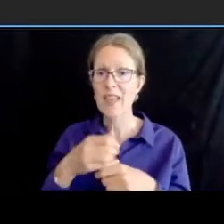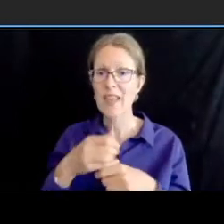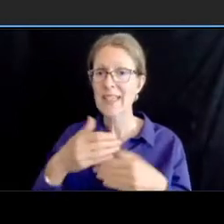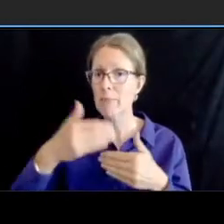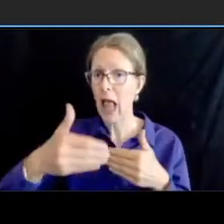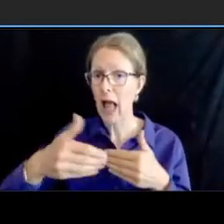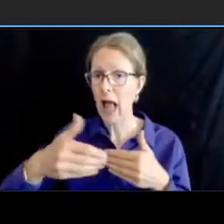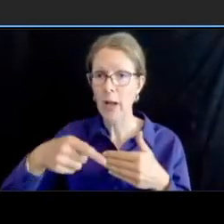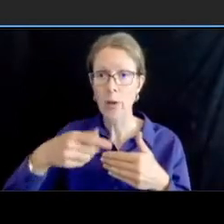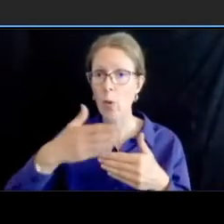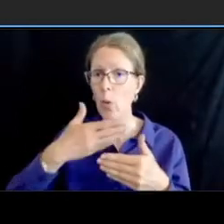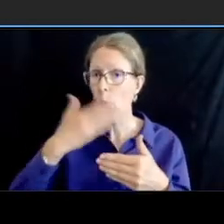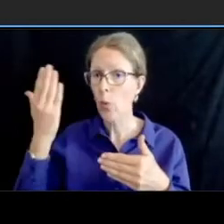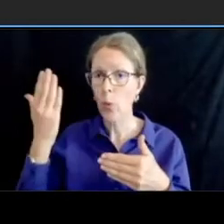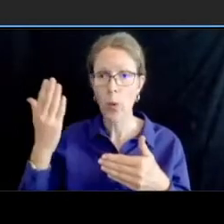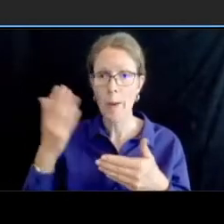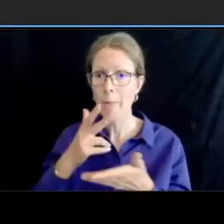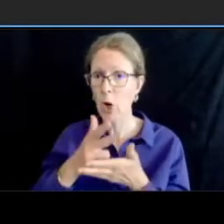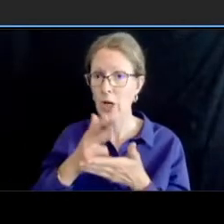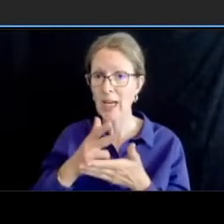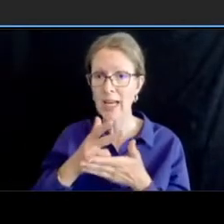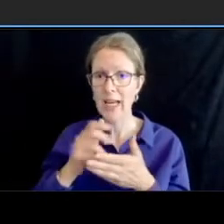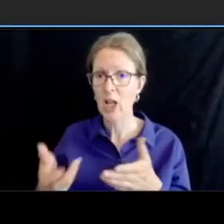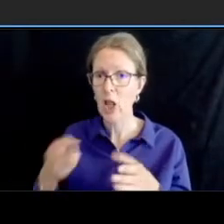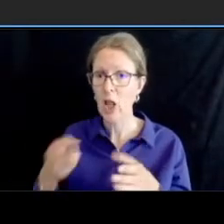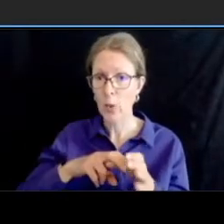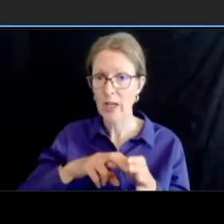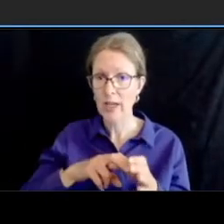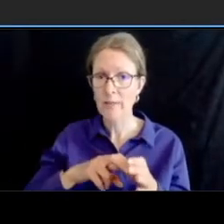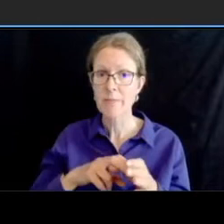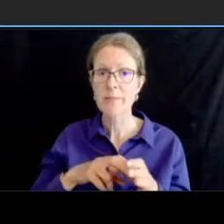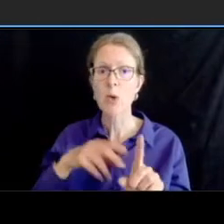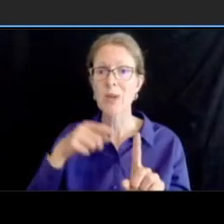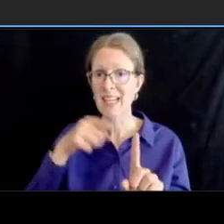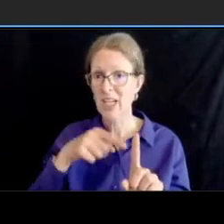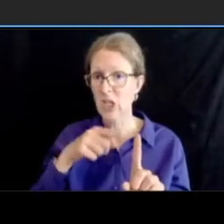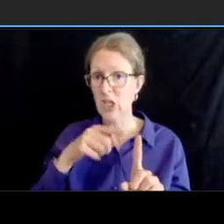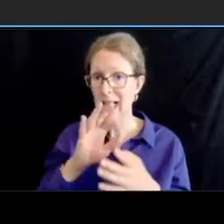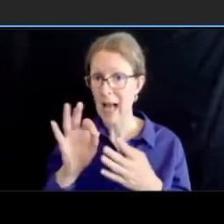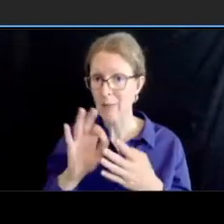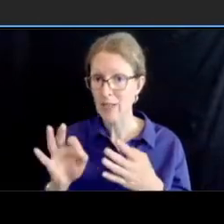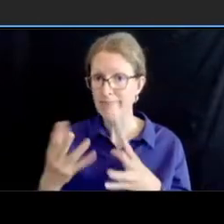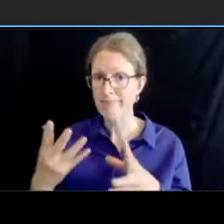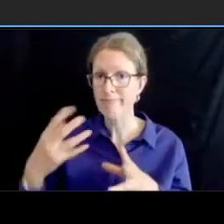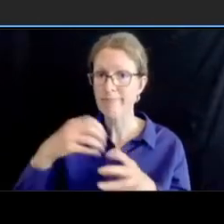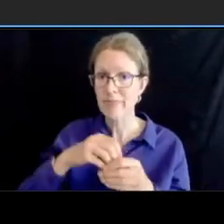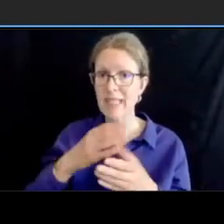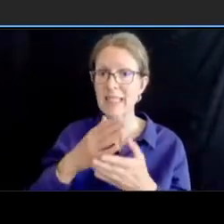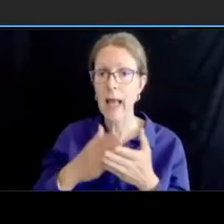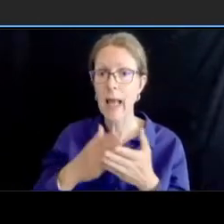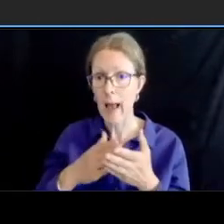um to incorporate some pickup drop off loading um approaching on either side of upton street what